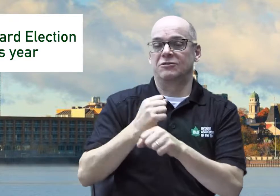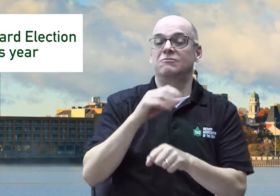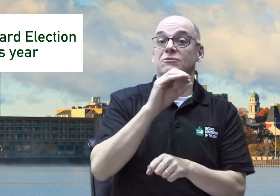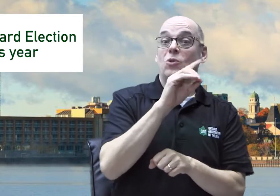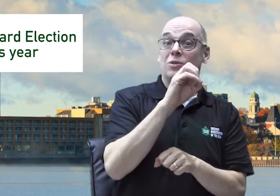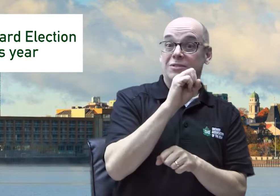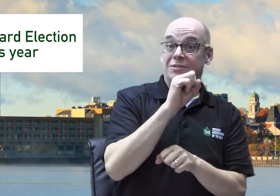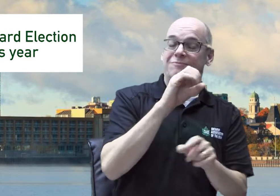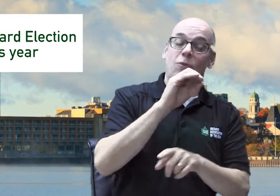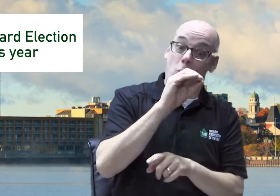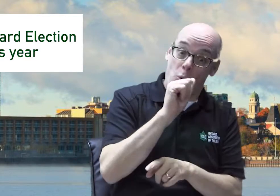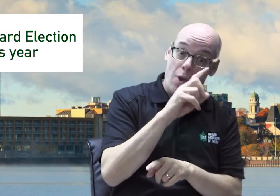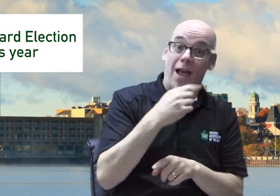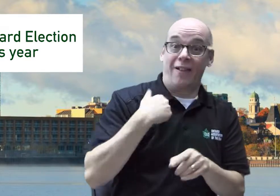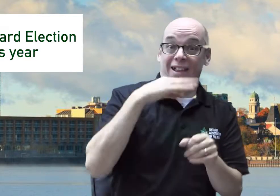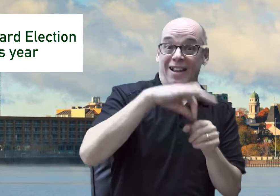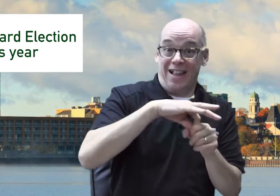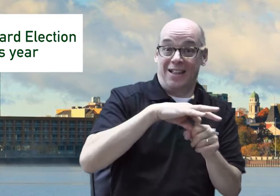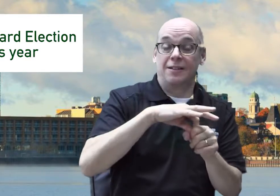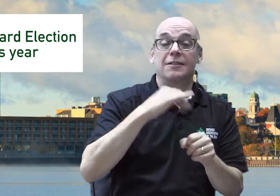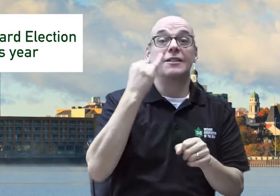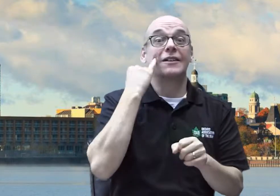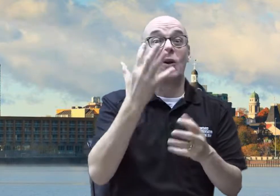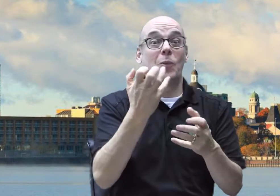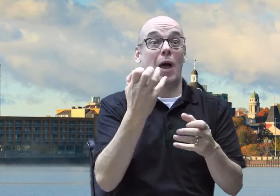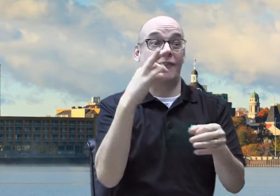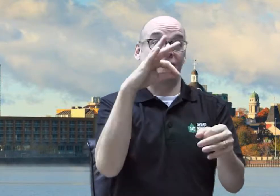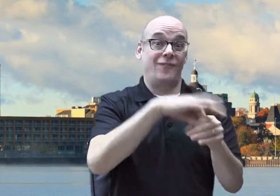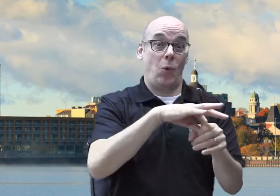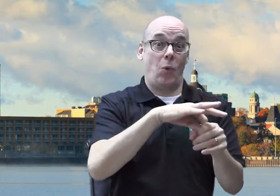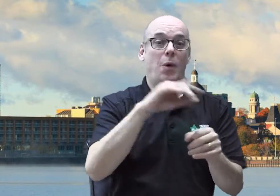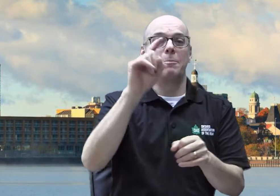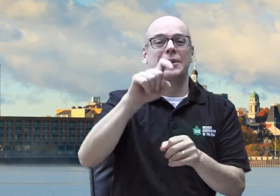Only OAD. If you want to vote, you must become